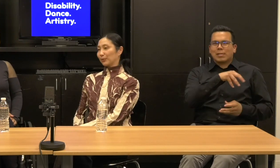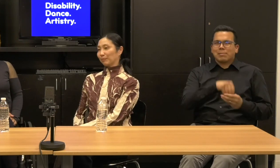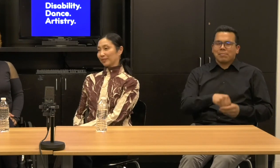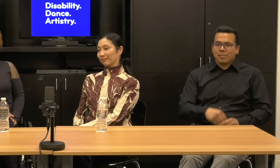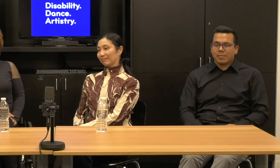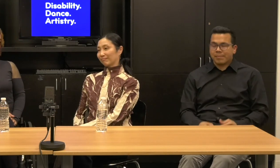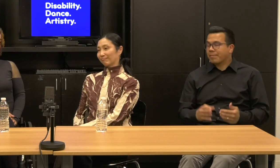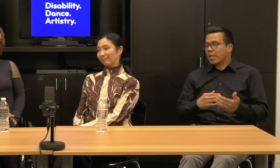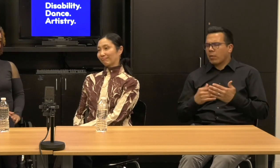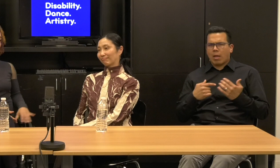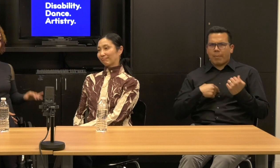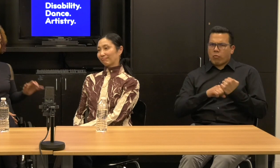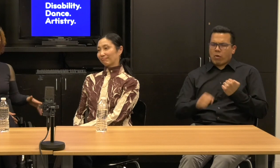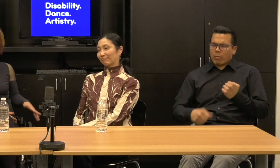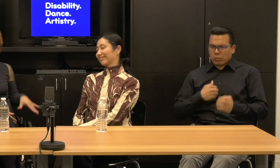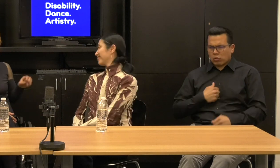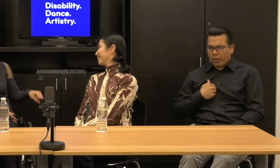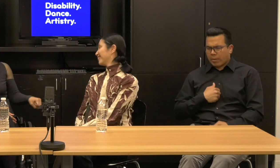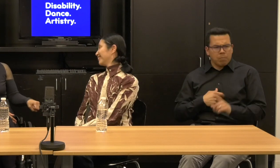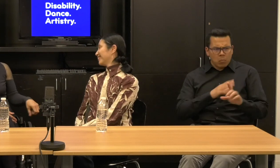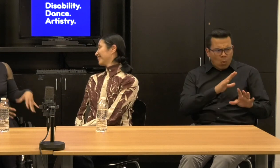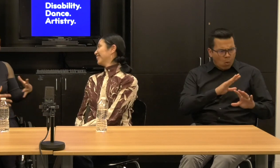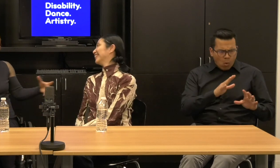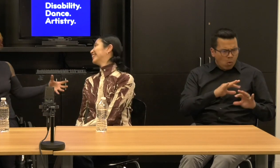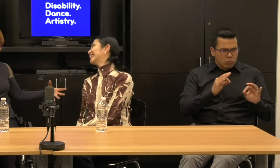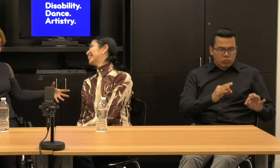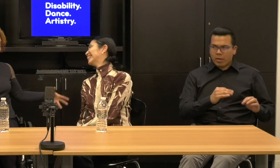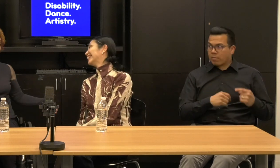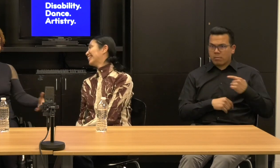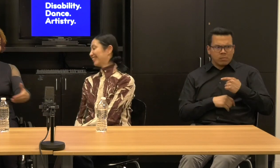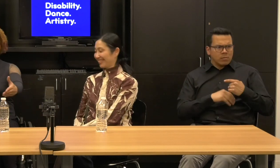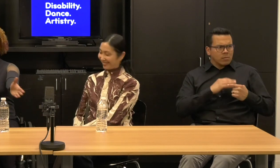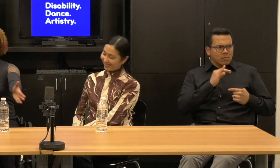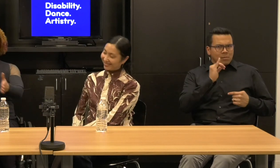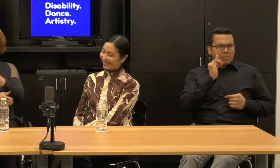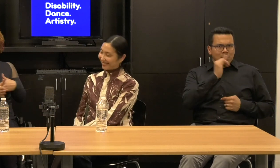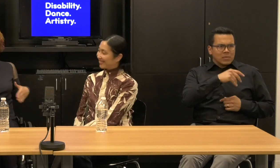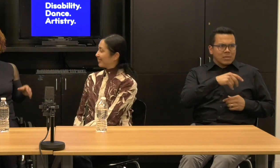Alice: No, this is great. This is fabulous. This is our history. This is how.